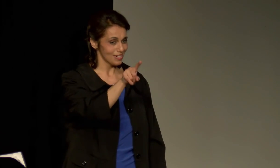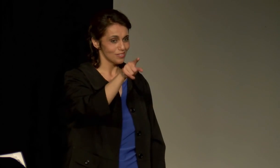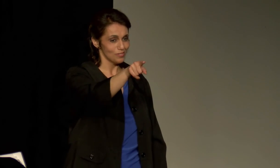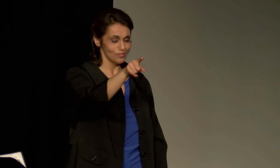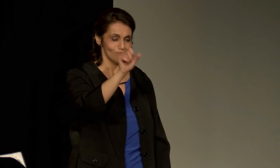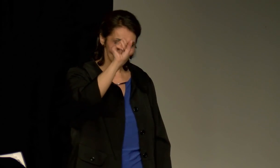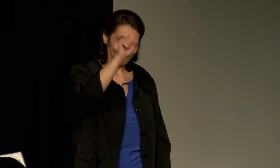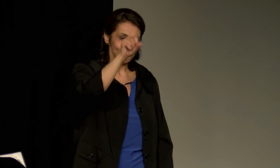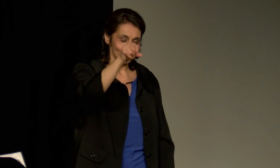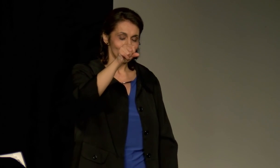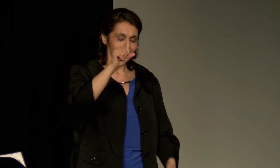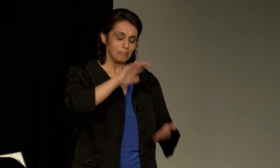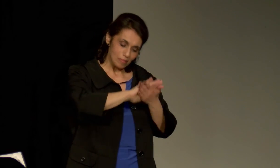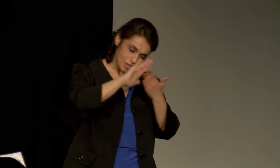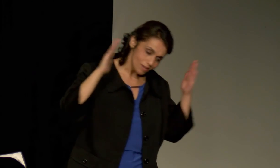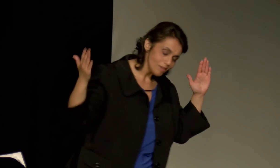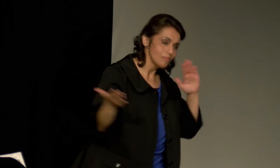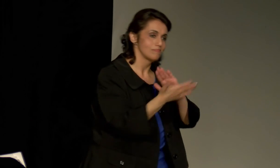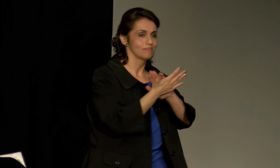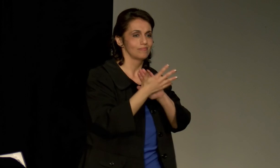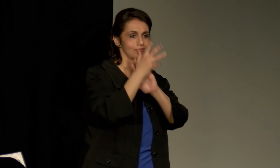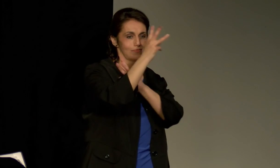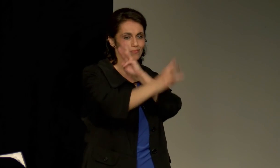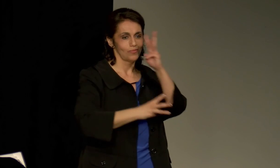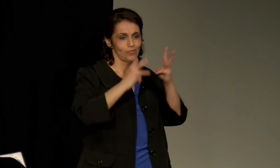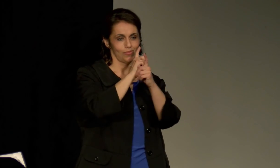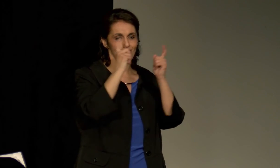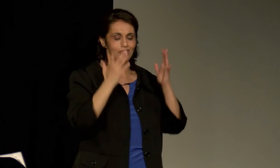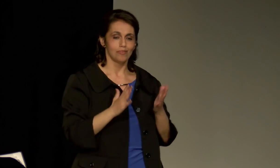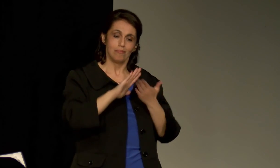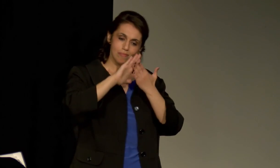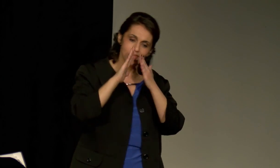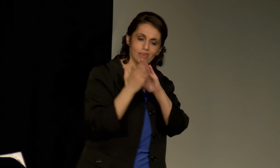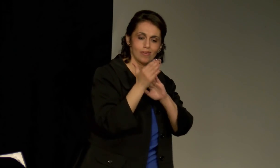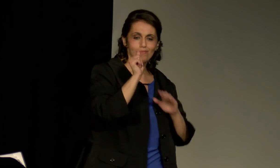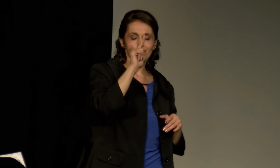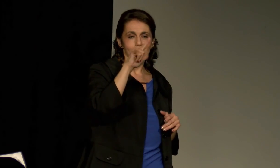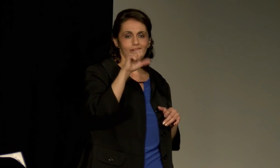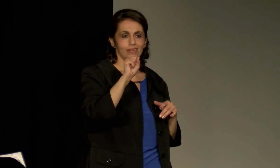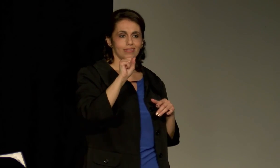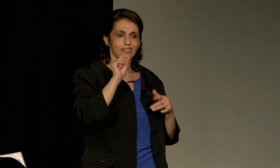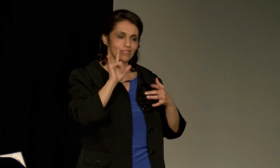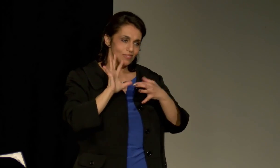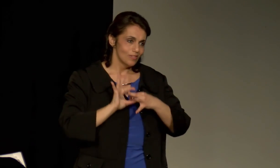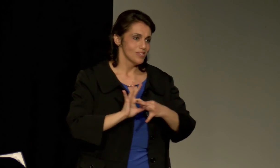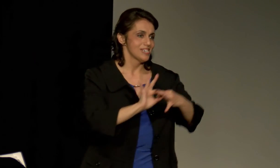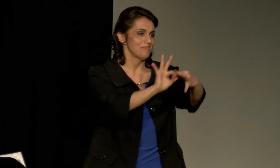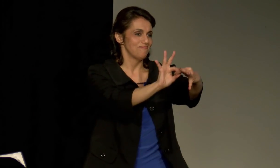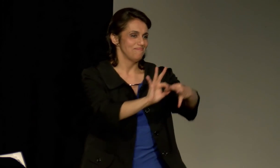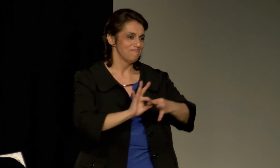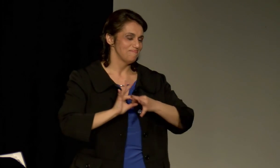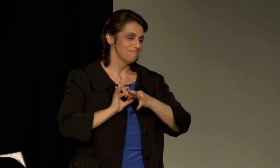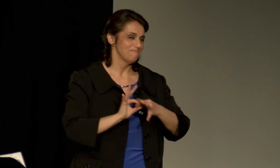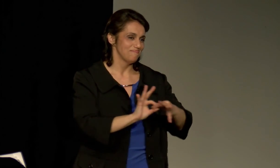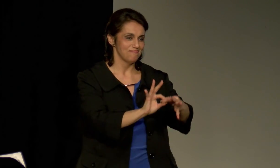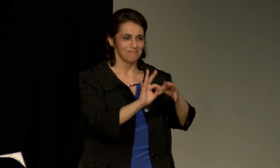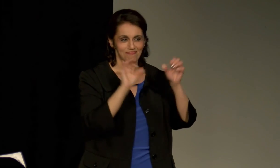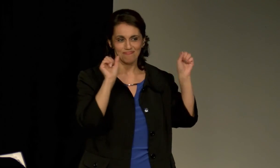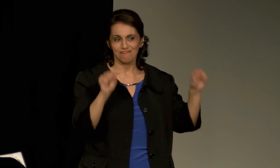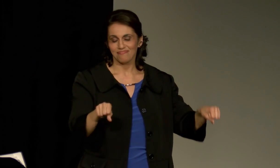I think that you are, and that you will become world changers; that you'll become allies